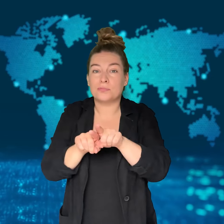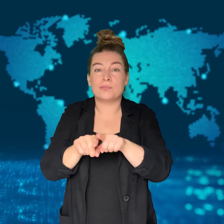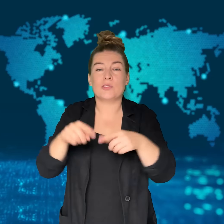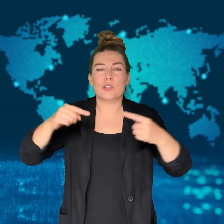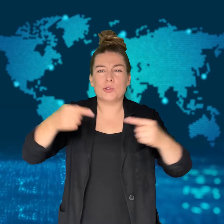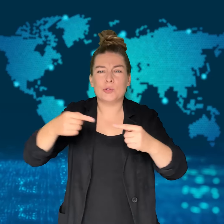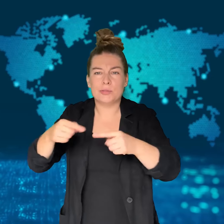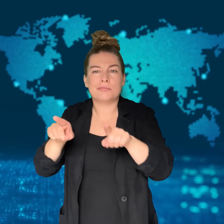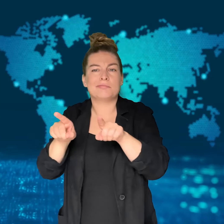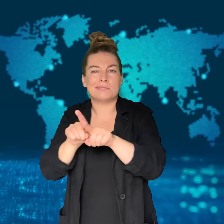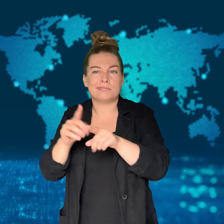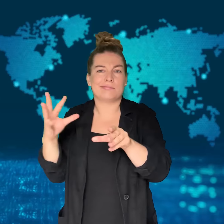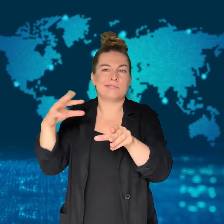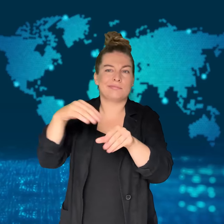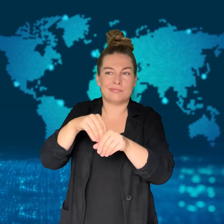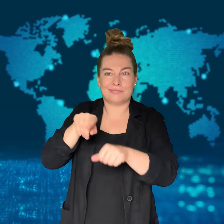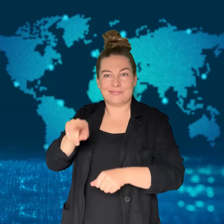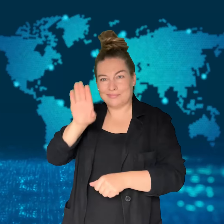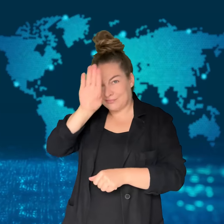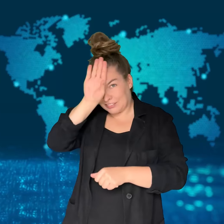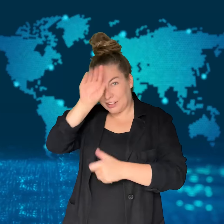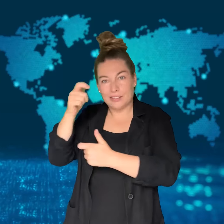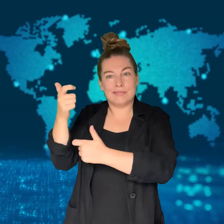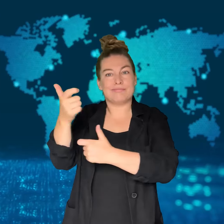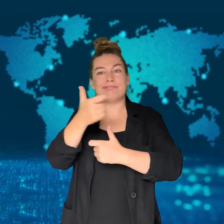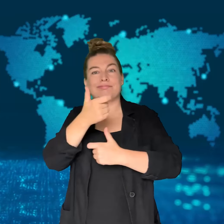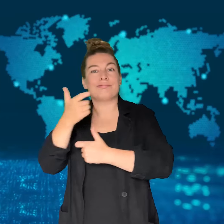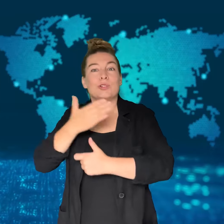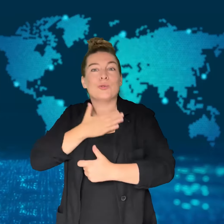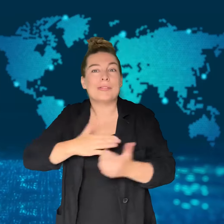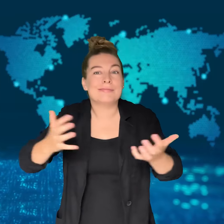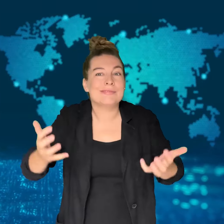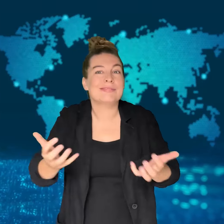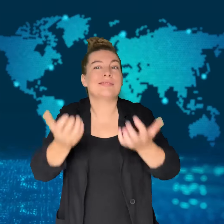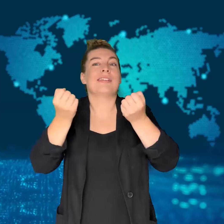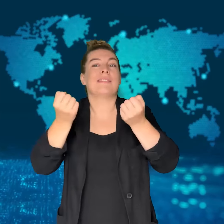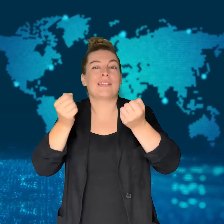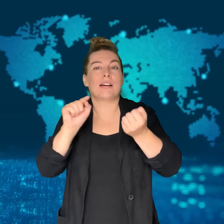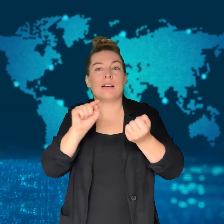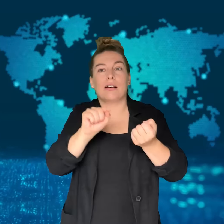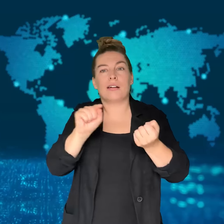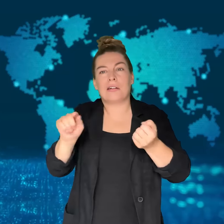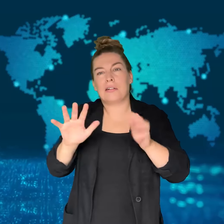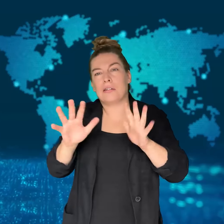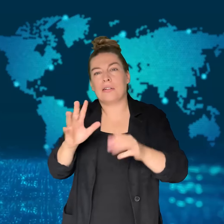18 others inhaled smoke and needed to be treated at the hospital.